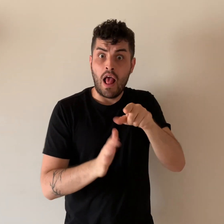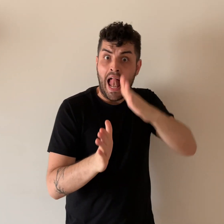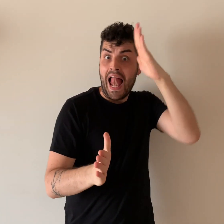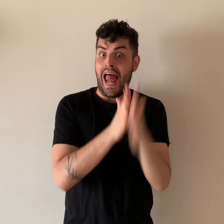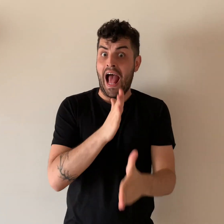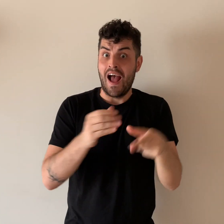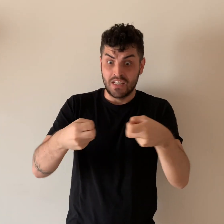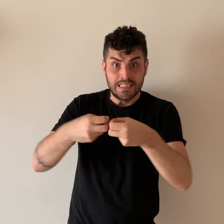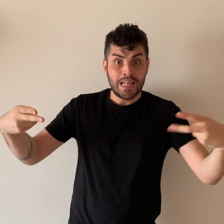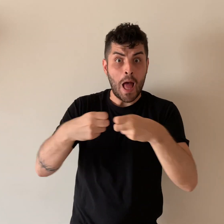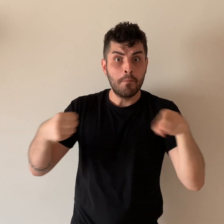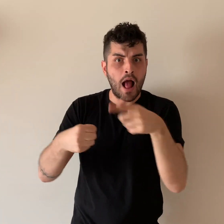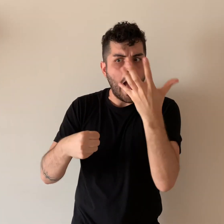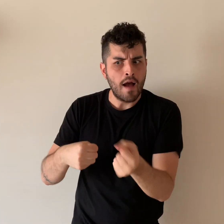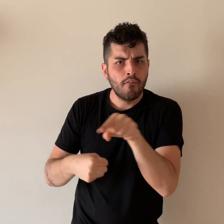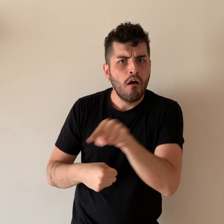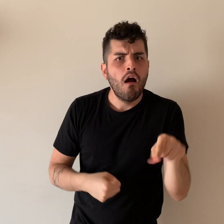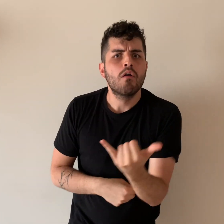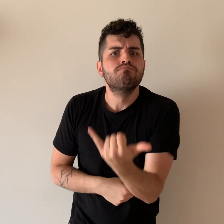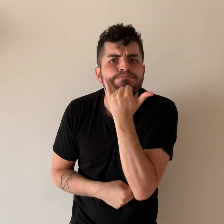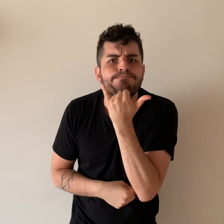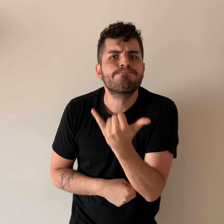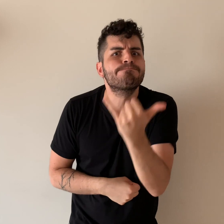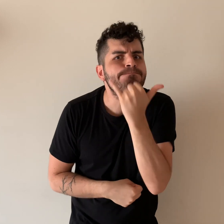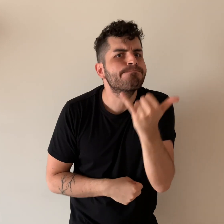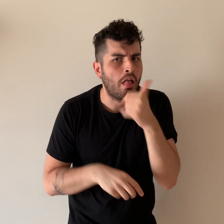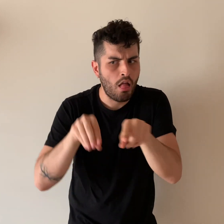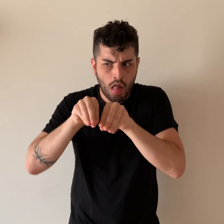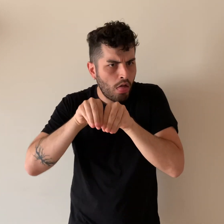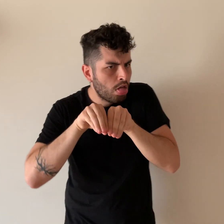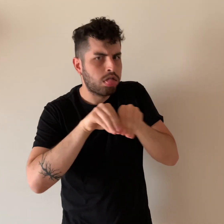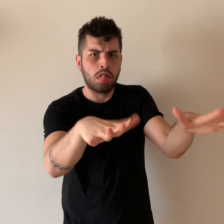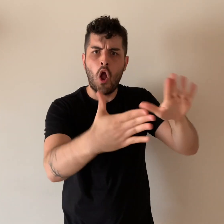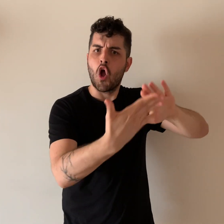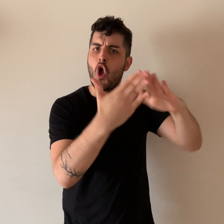as real-time captioning often has errors. This puts